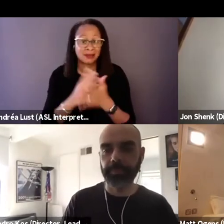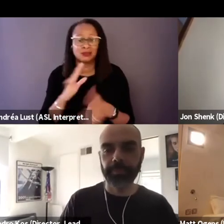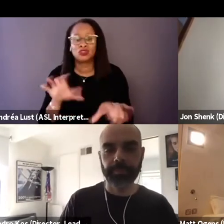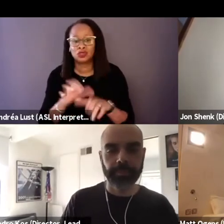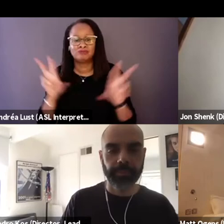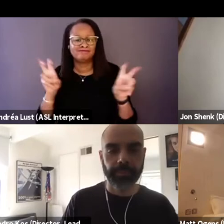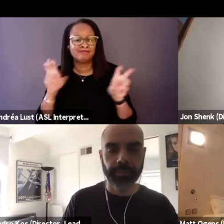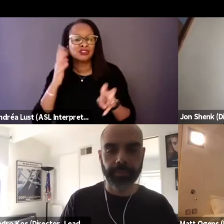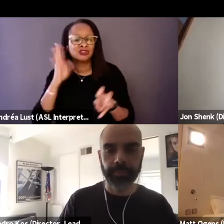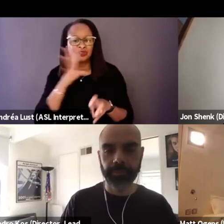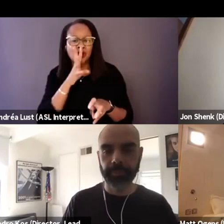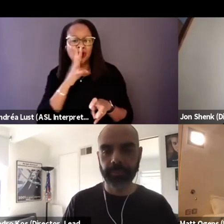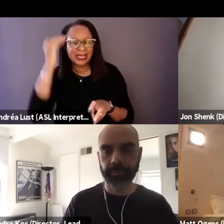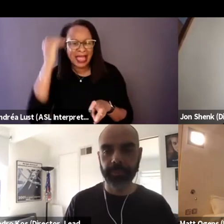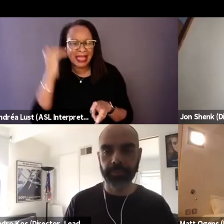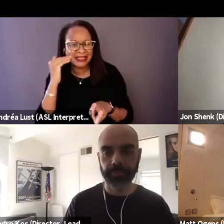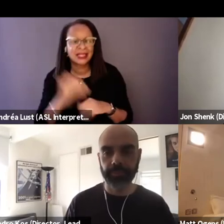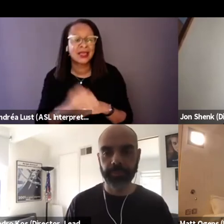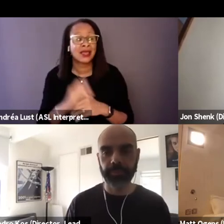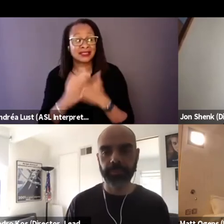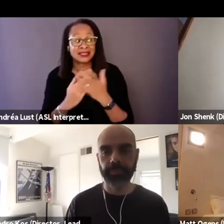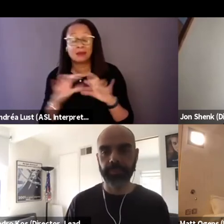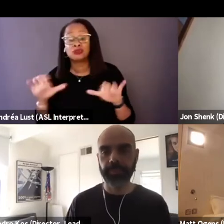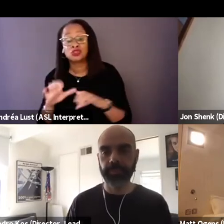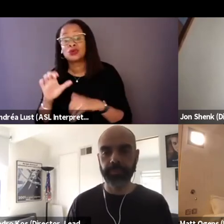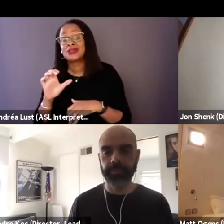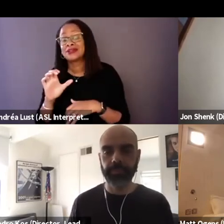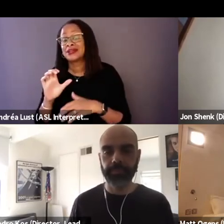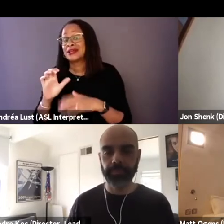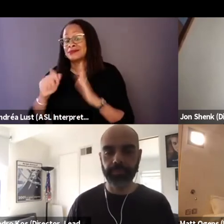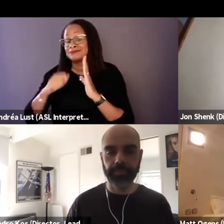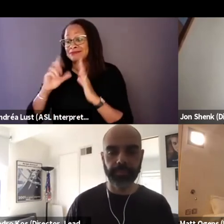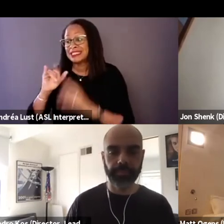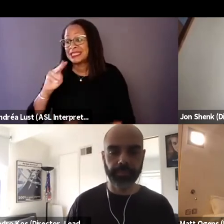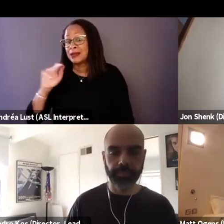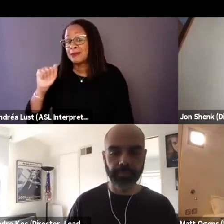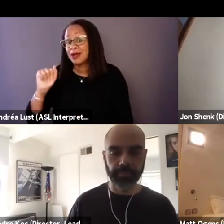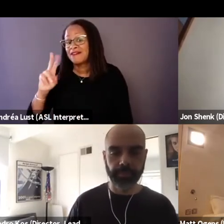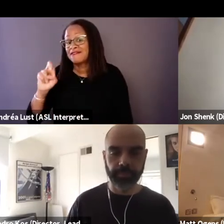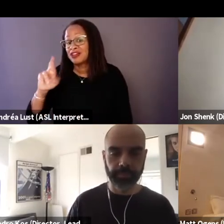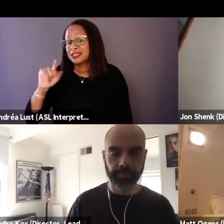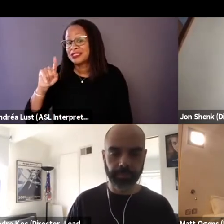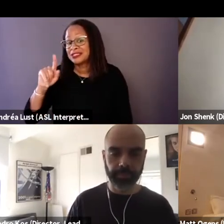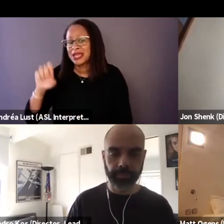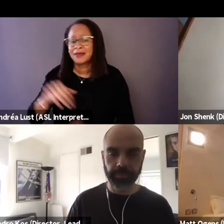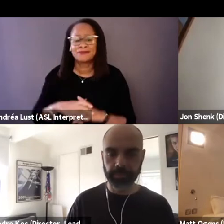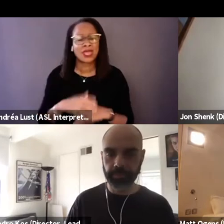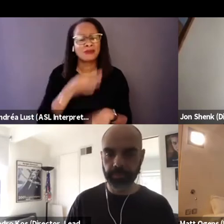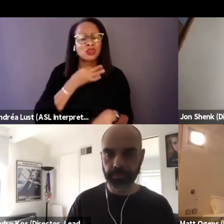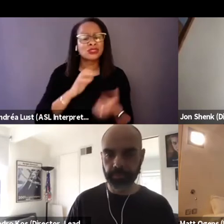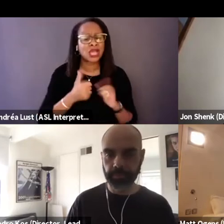I'm sort of curious how each of you sort of came to the way that your films were made. I mean, in the case of Camp Confidential,